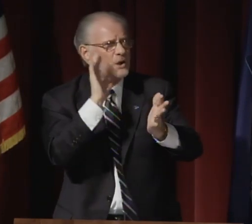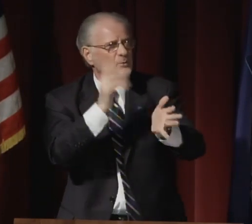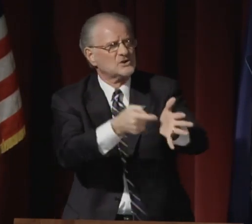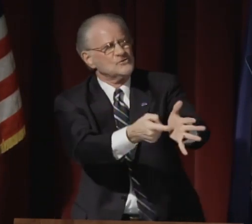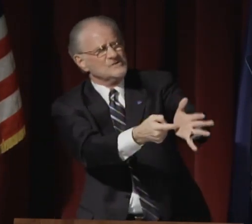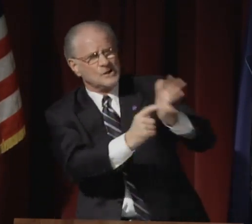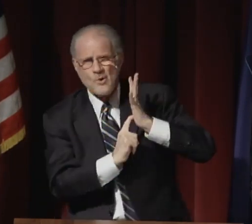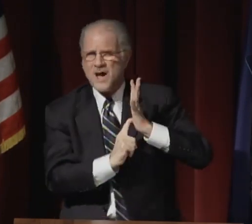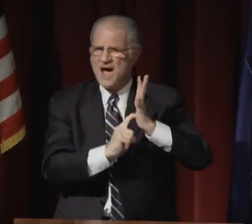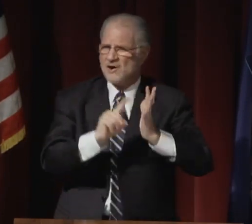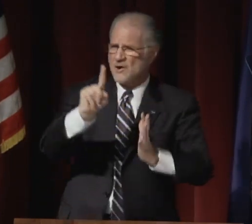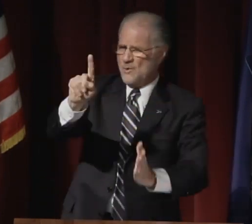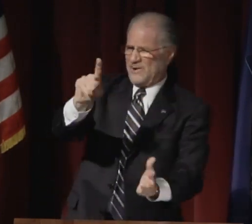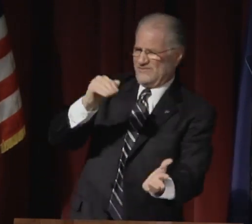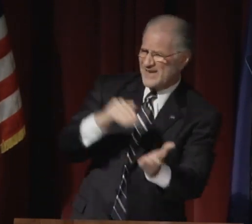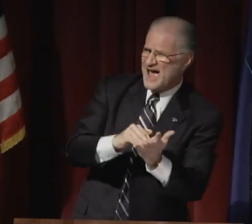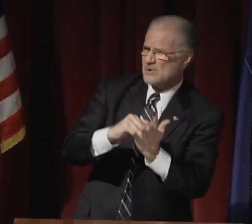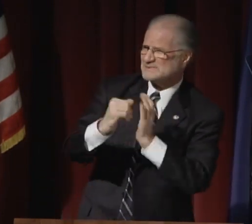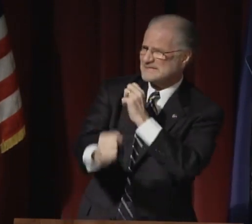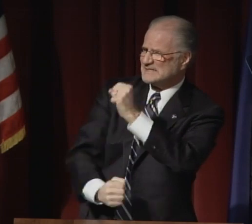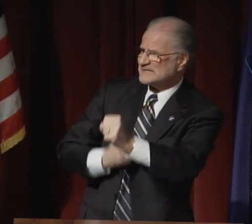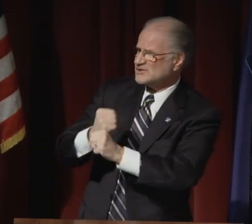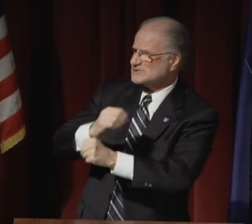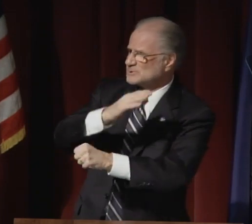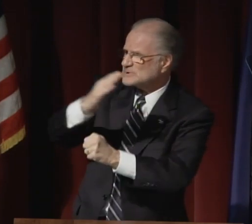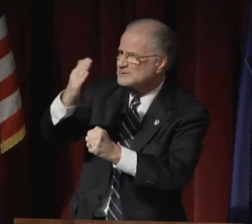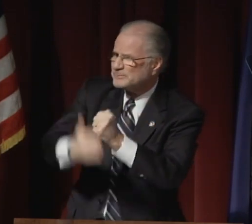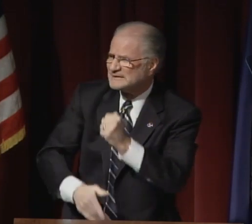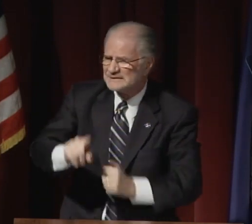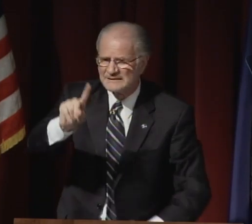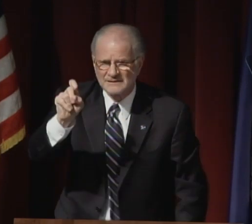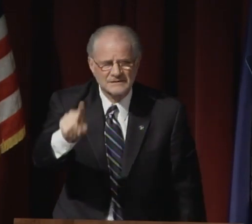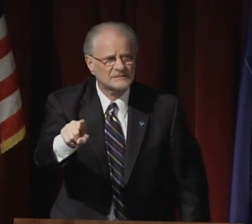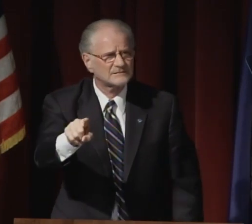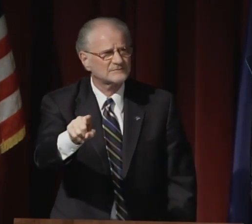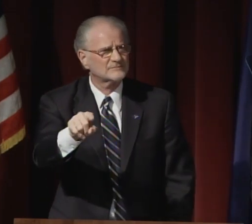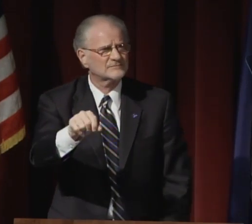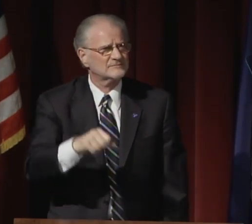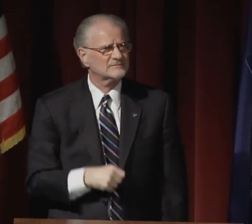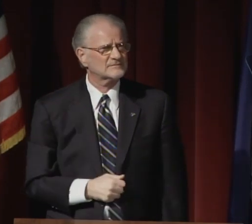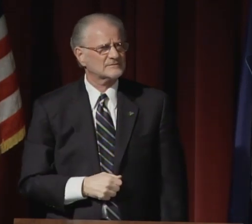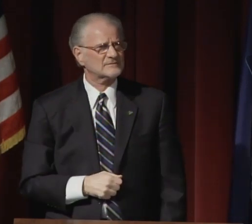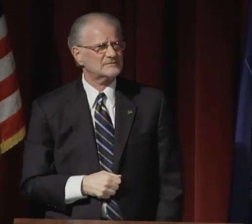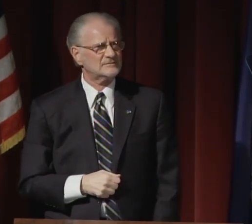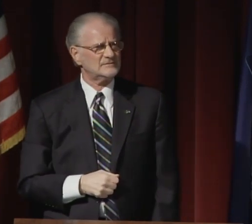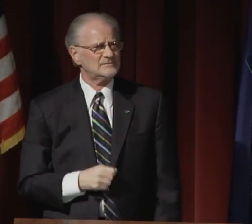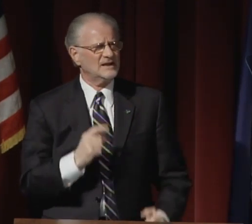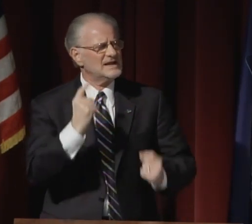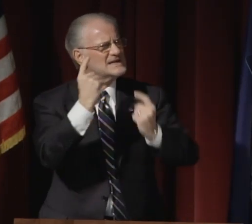Can you imagine anyone today beginning a project that would require 1,000 years to complete?